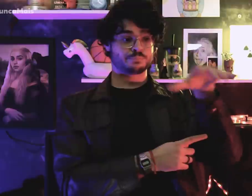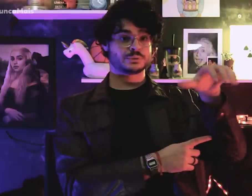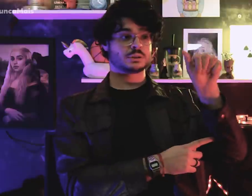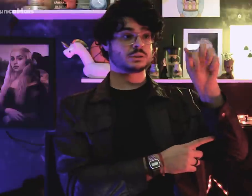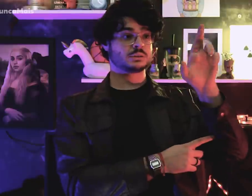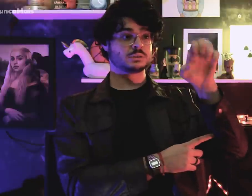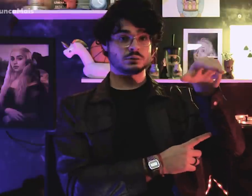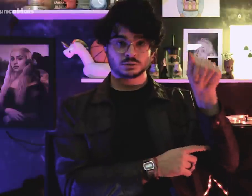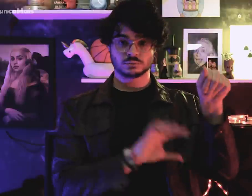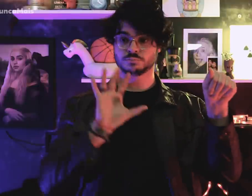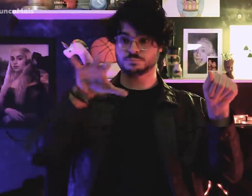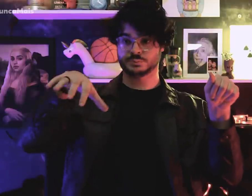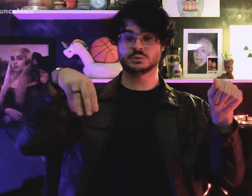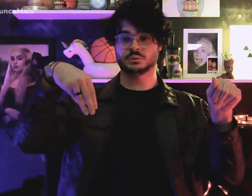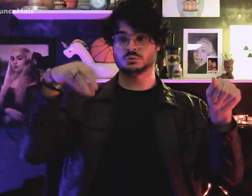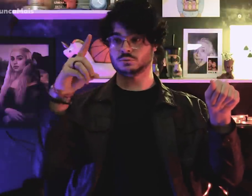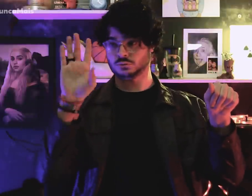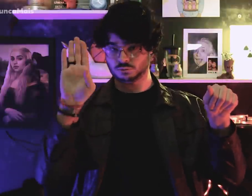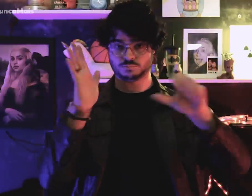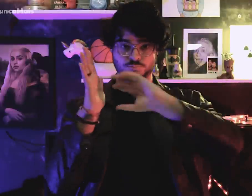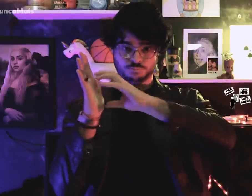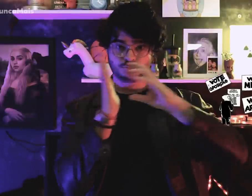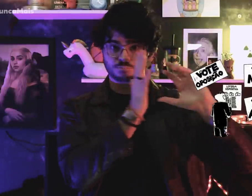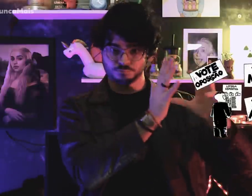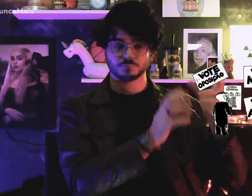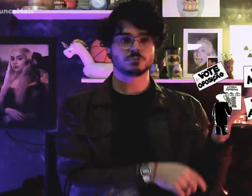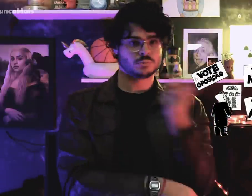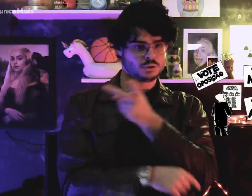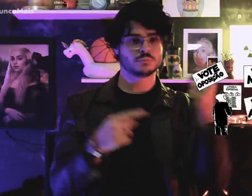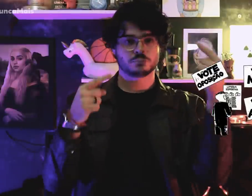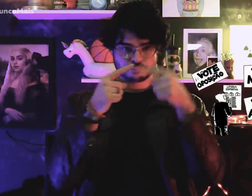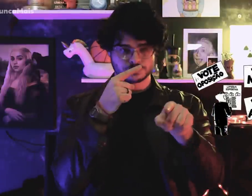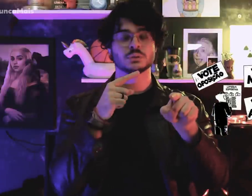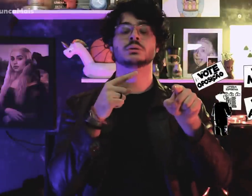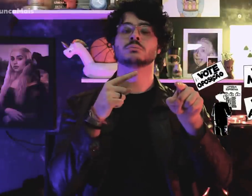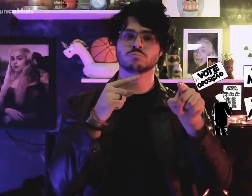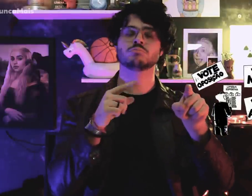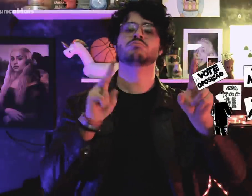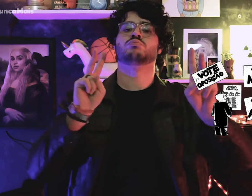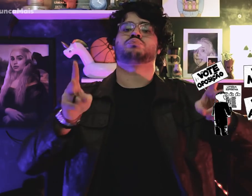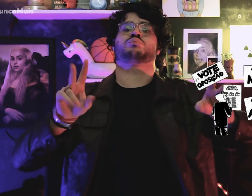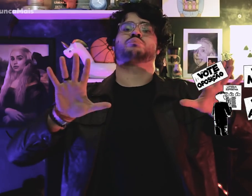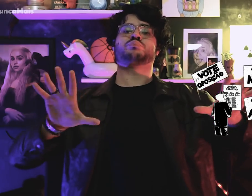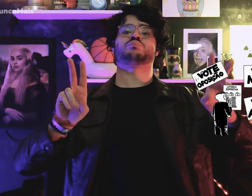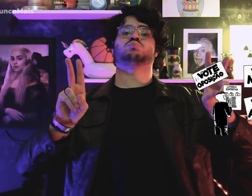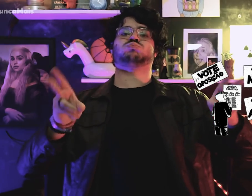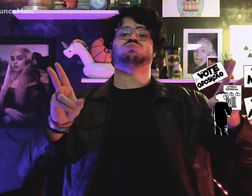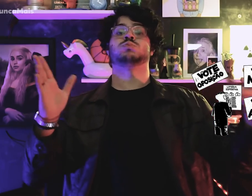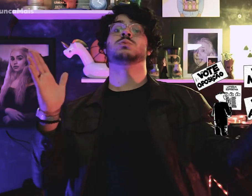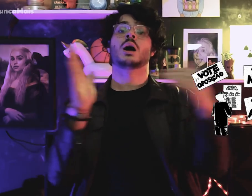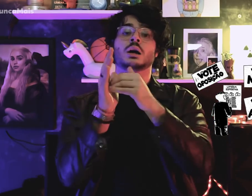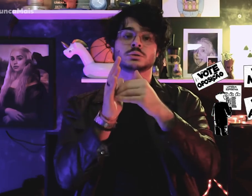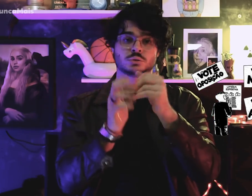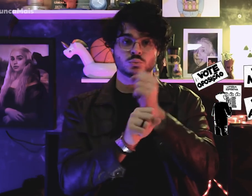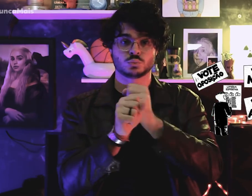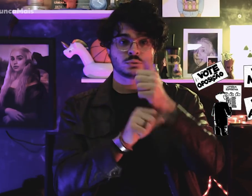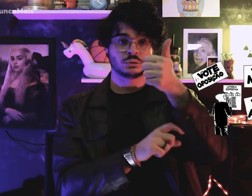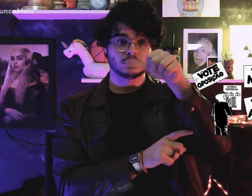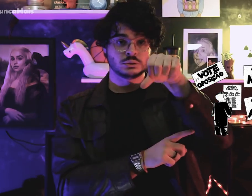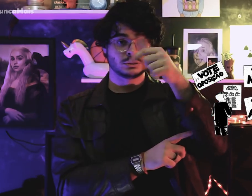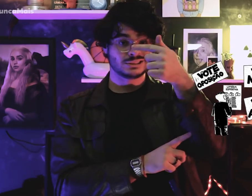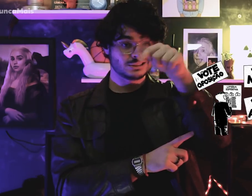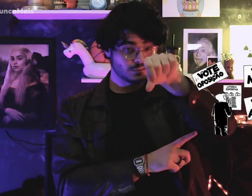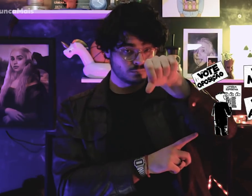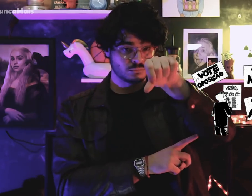these were the only parties Brazilian politicians until 1979.